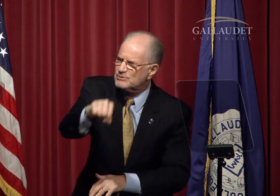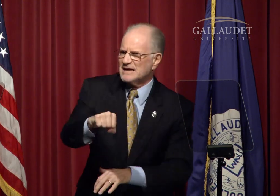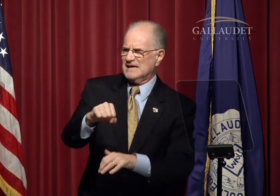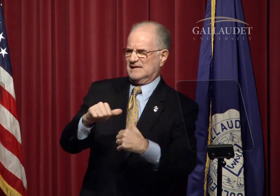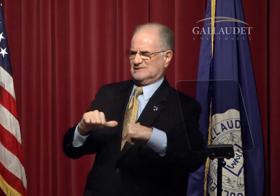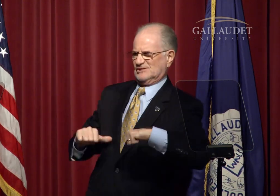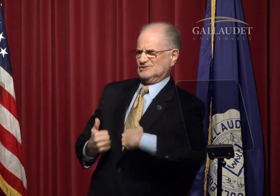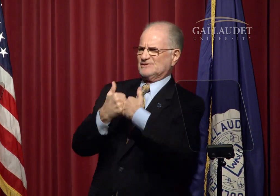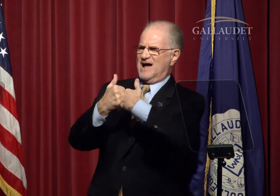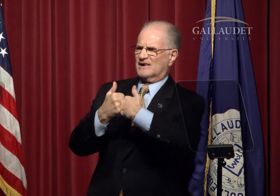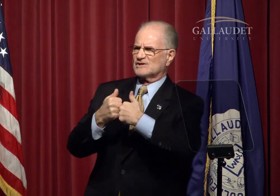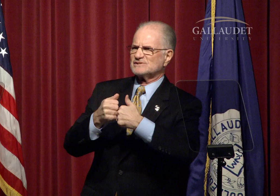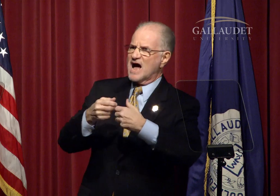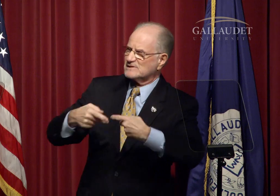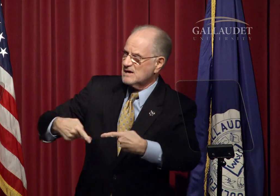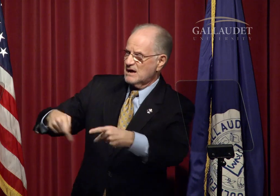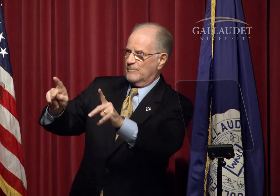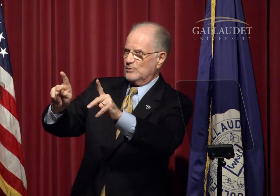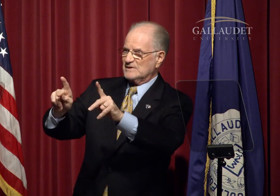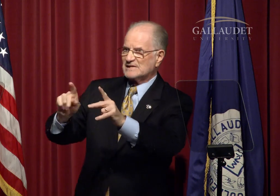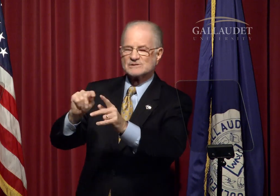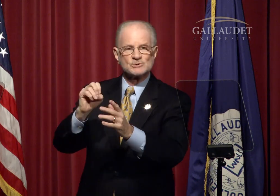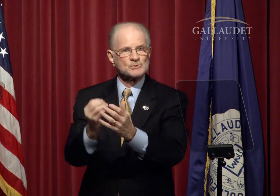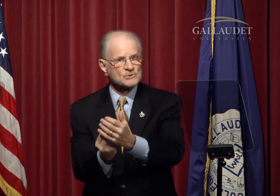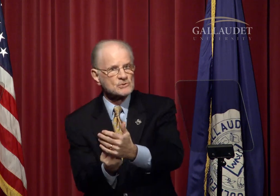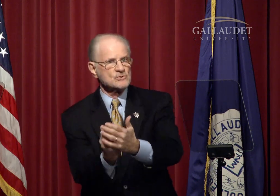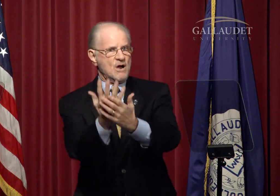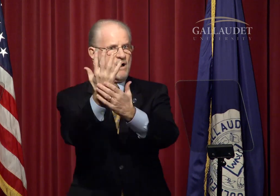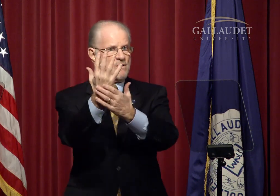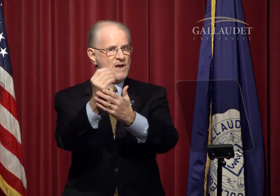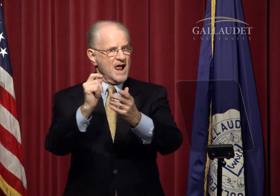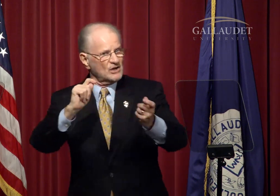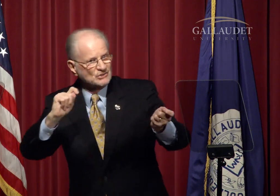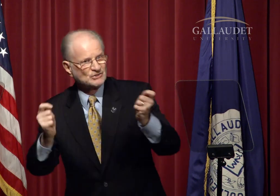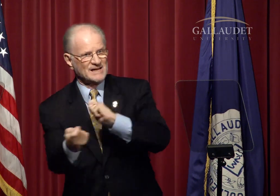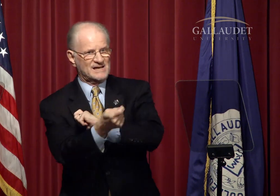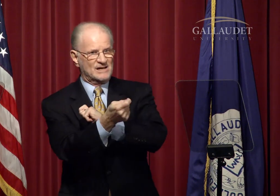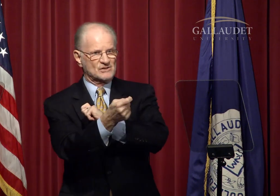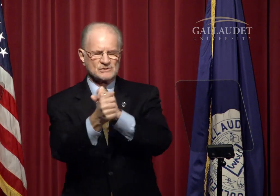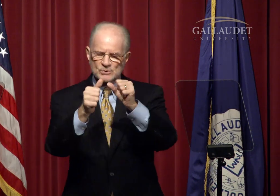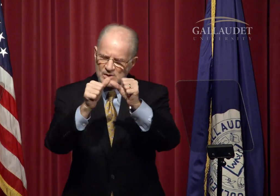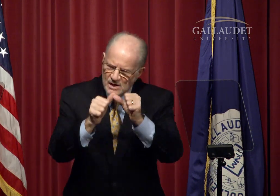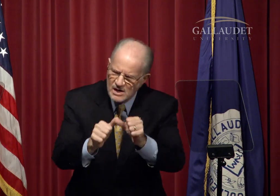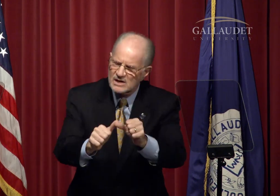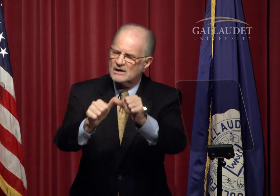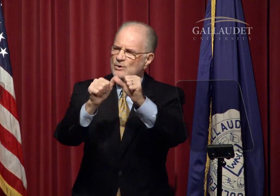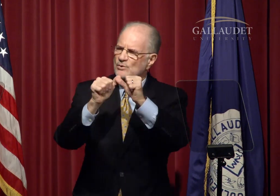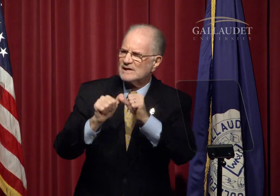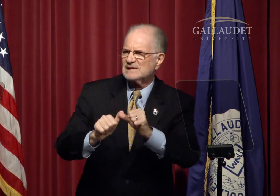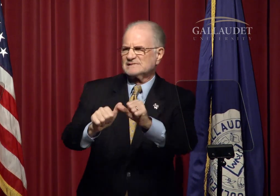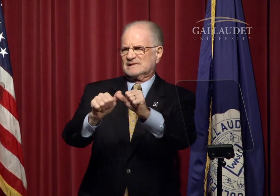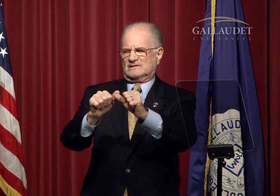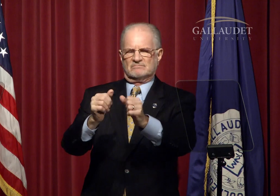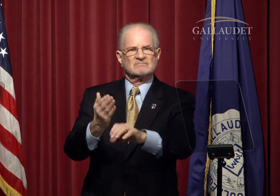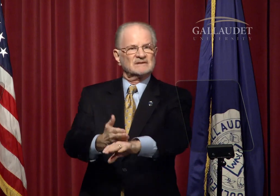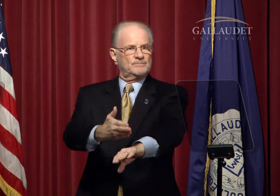here at Gallaudet we embrace challenges as opportunities to grow and change...